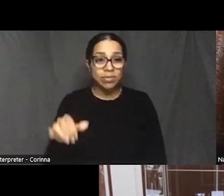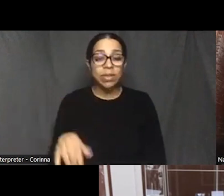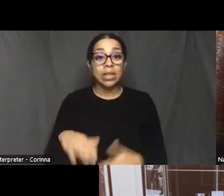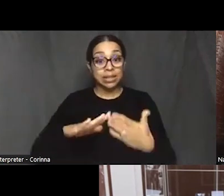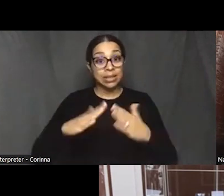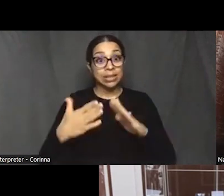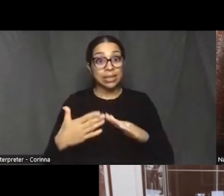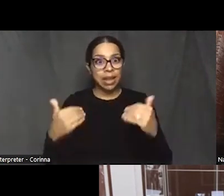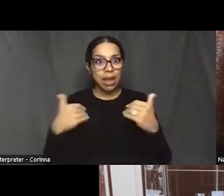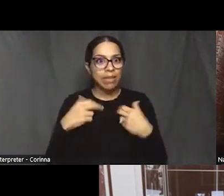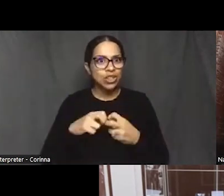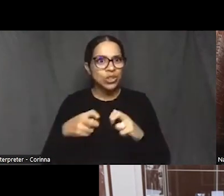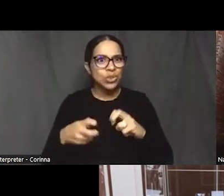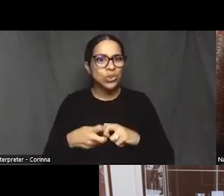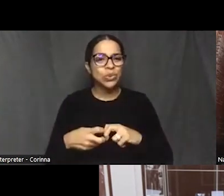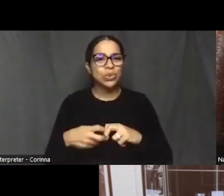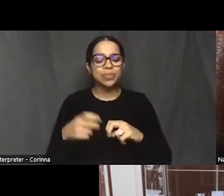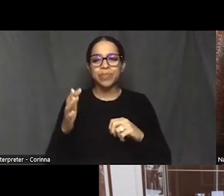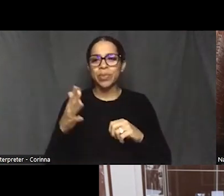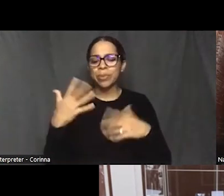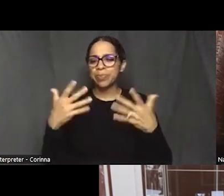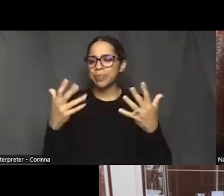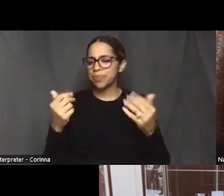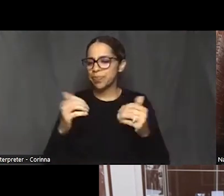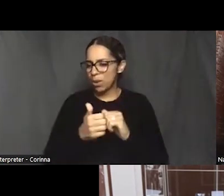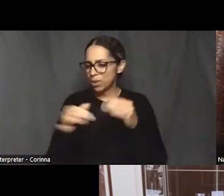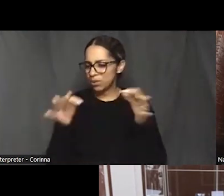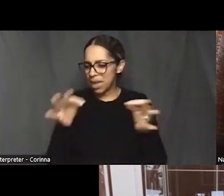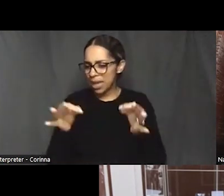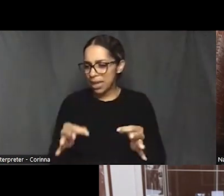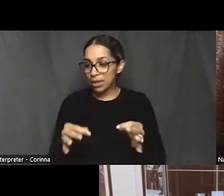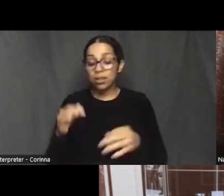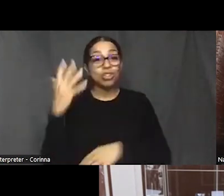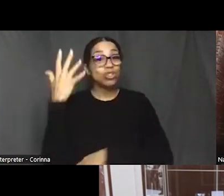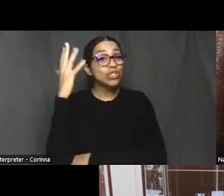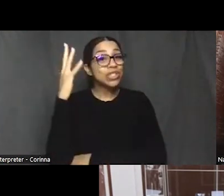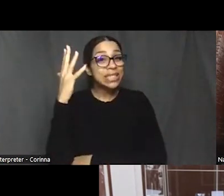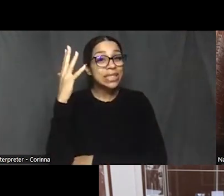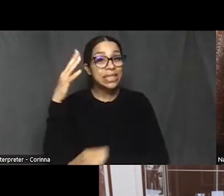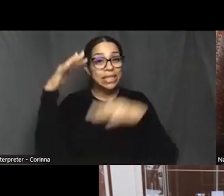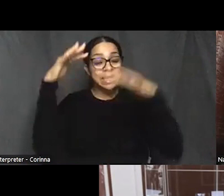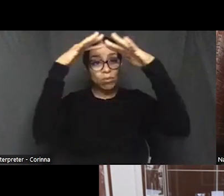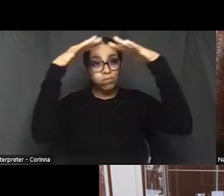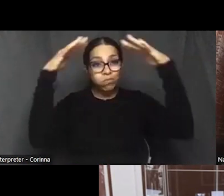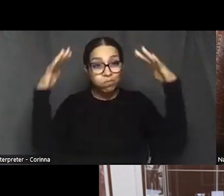the tree house to say that the tree canopy there is now a